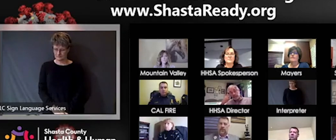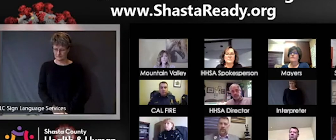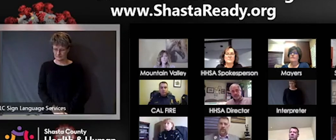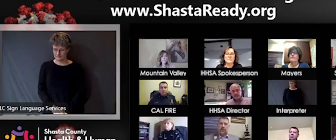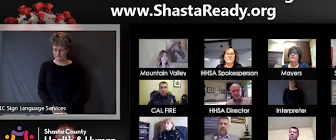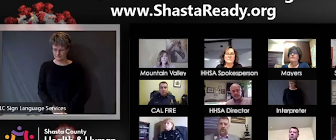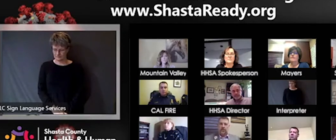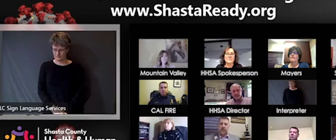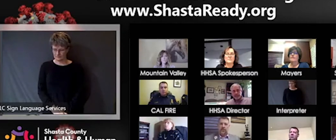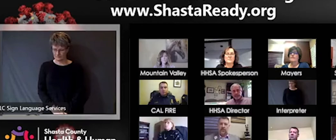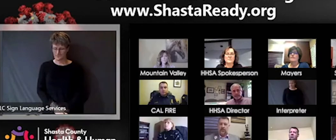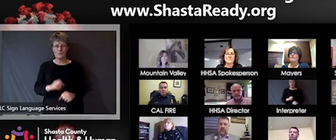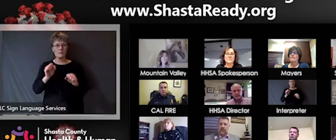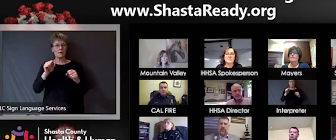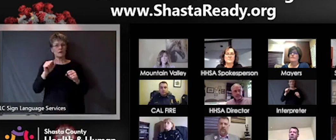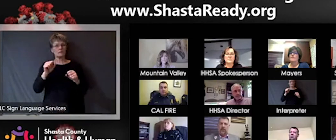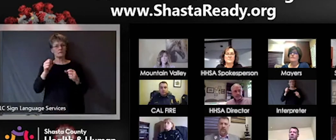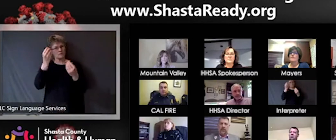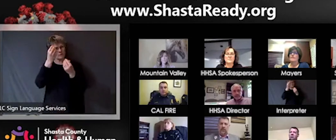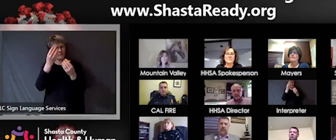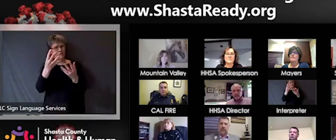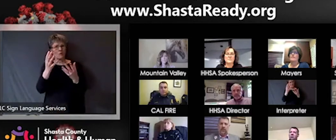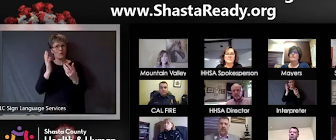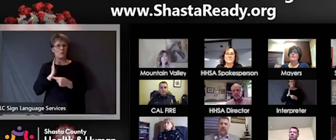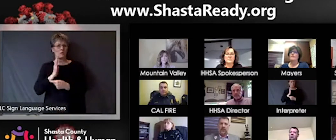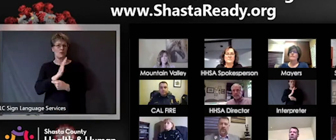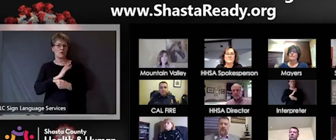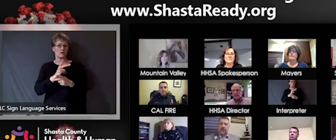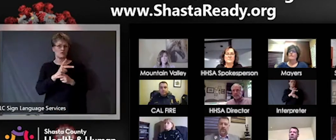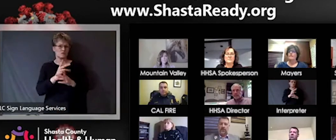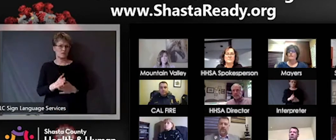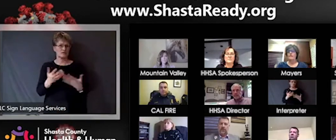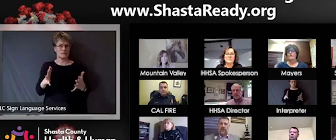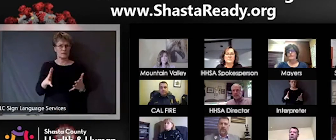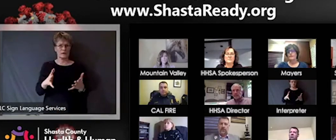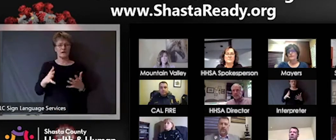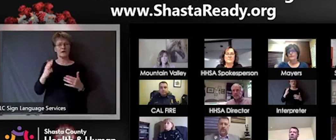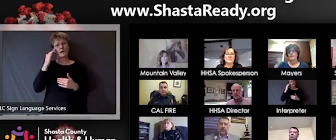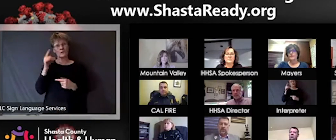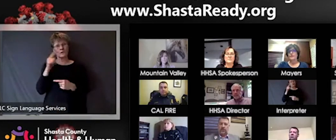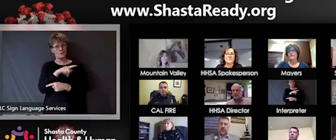doing your thing trying to offset any potential impacts to to your department